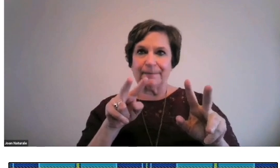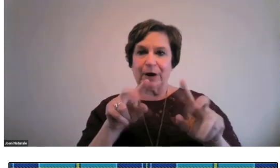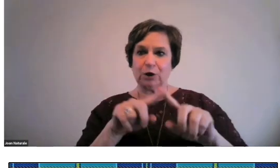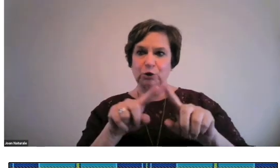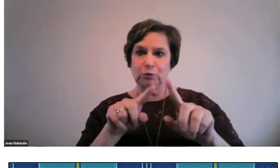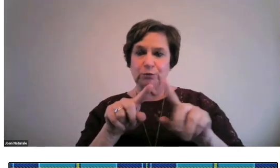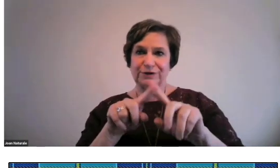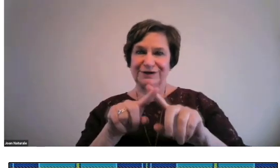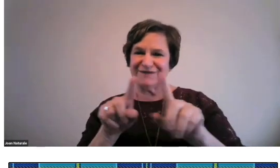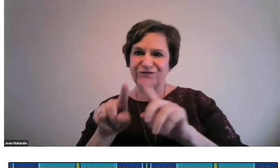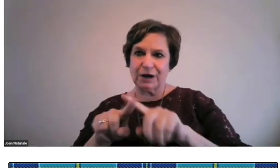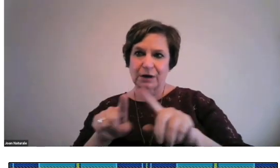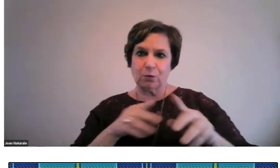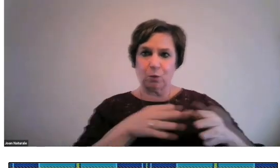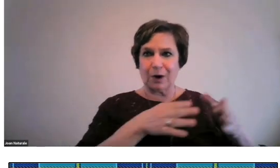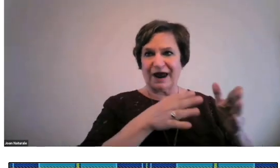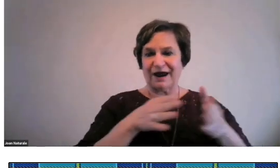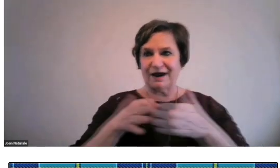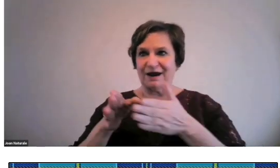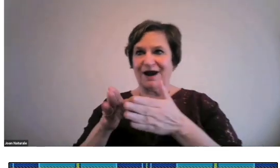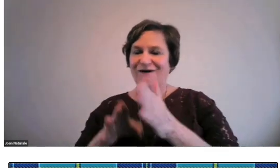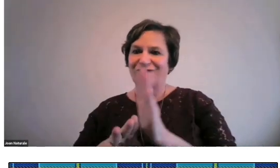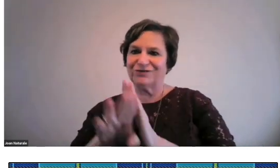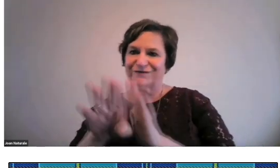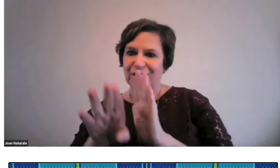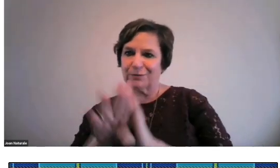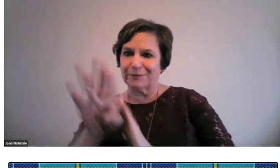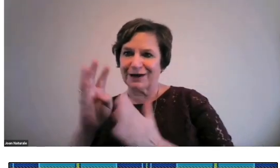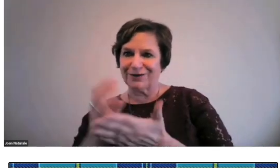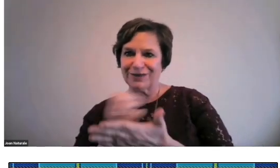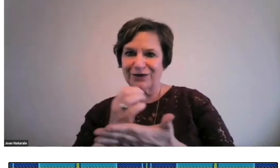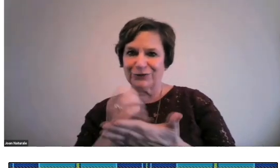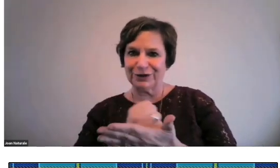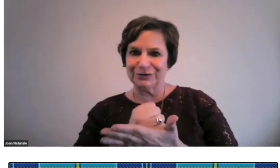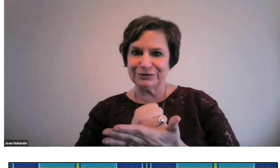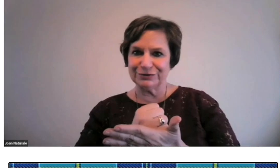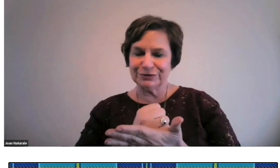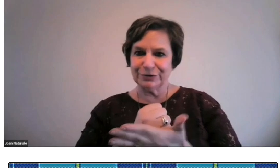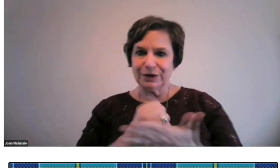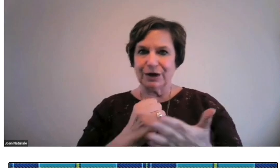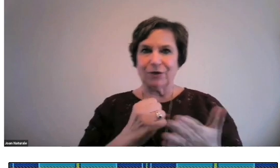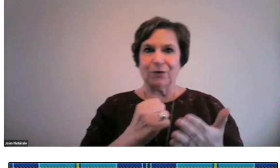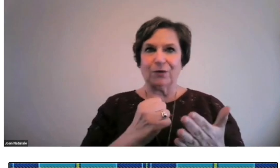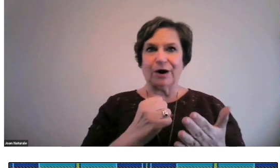Looking at different ways of developing collections.